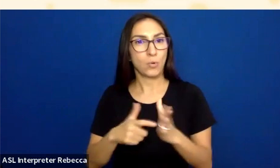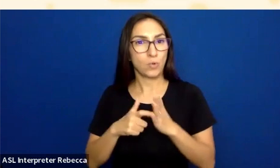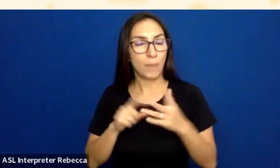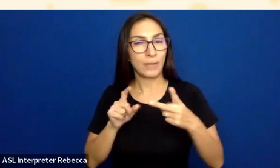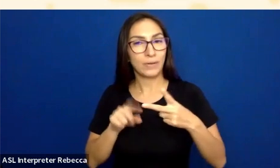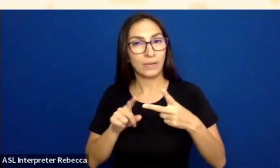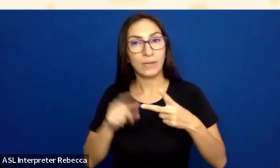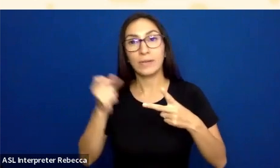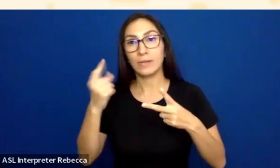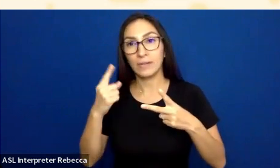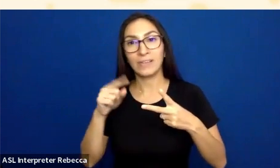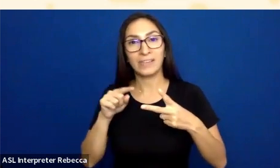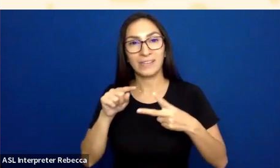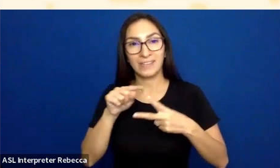is it does not have 3-to-1 contrast.